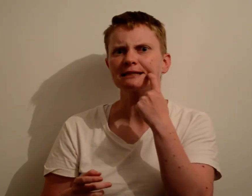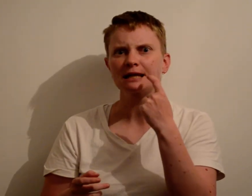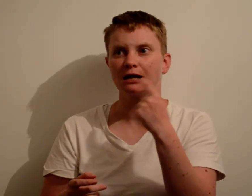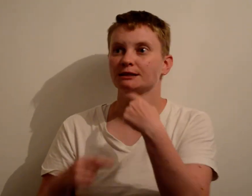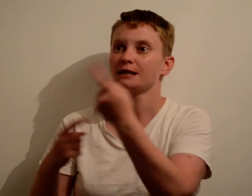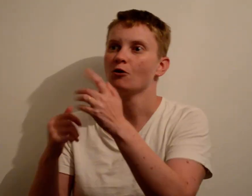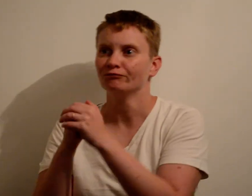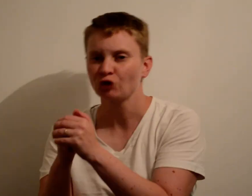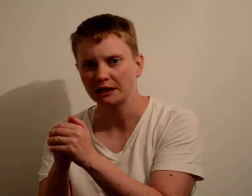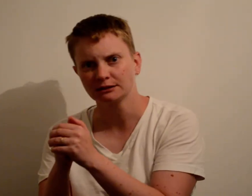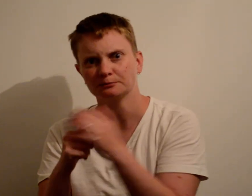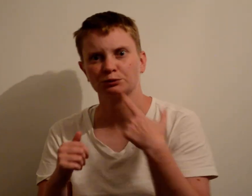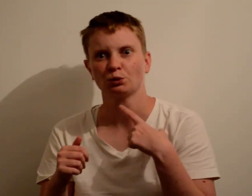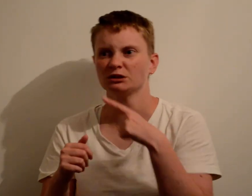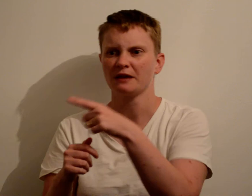than telling my family because it is like…